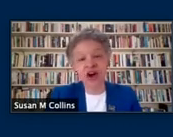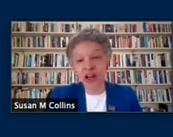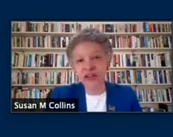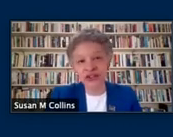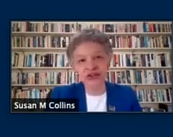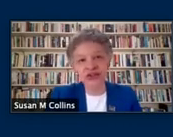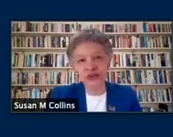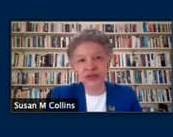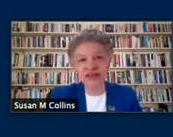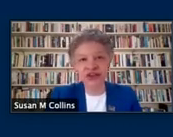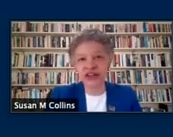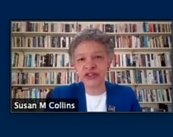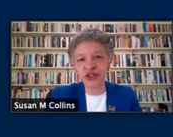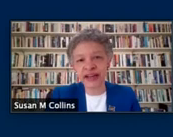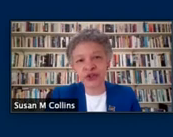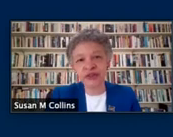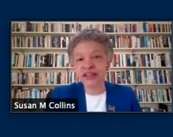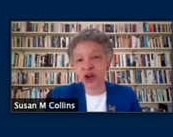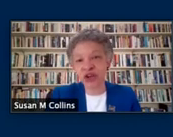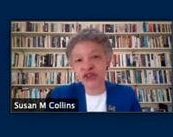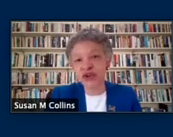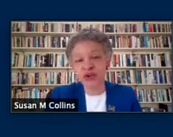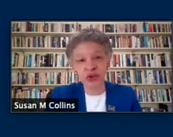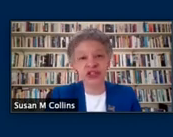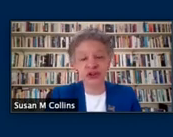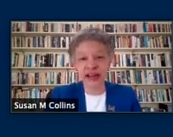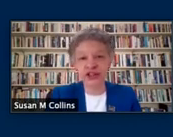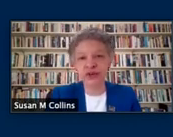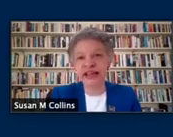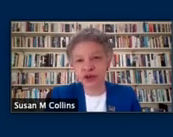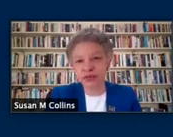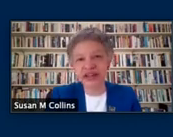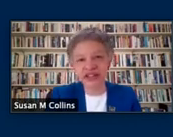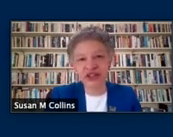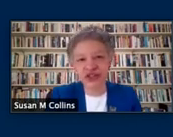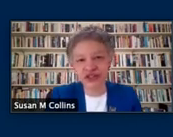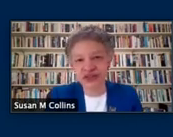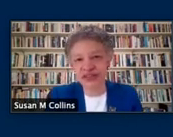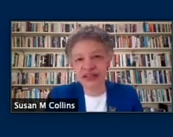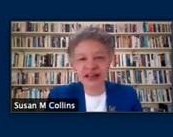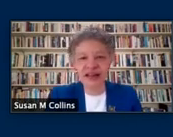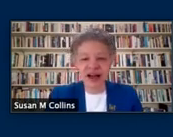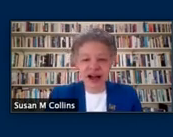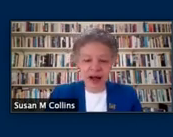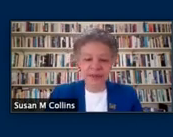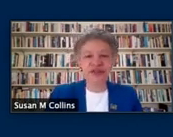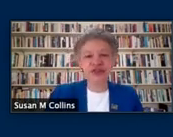And all of our students means our undergraduates and also of course our graduate and our professional students.